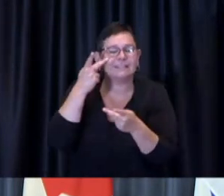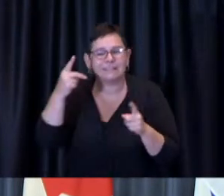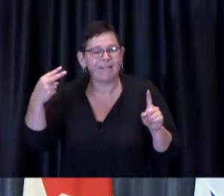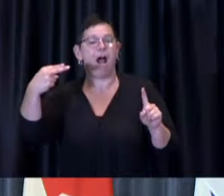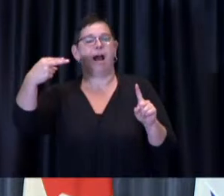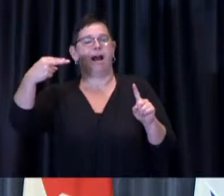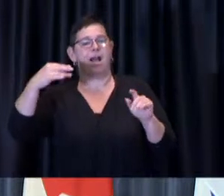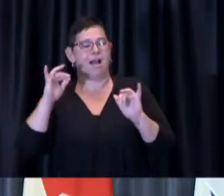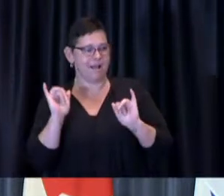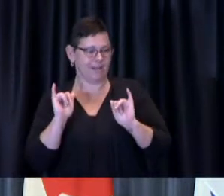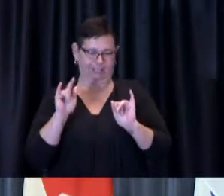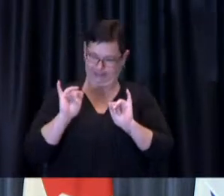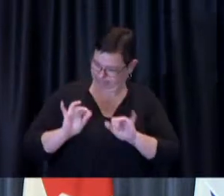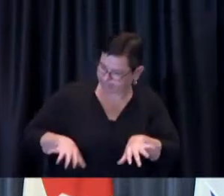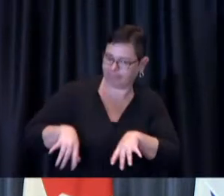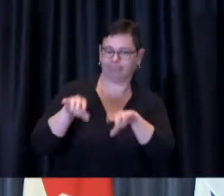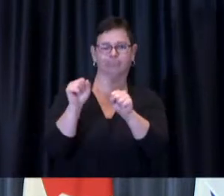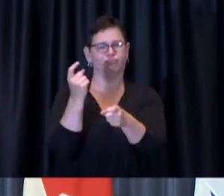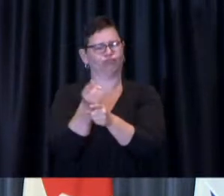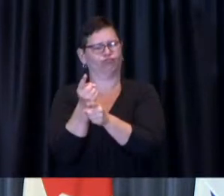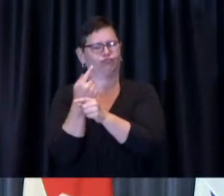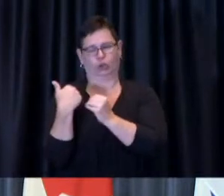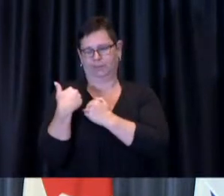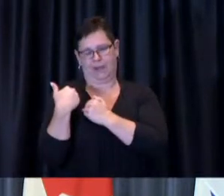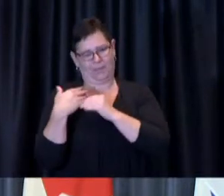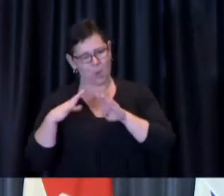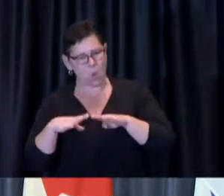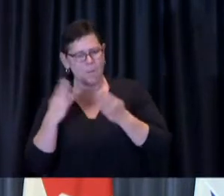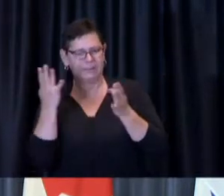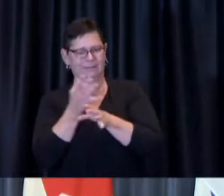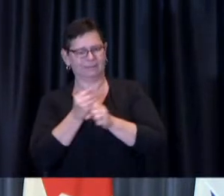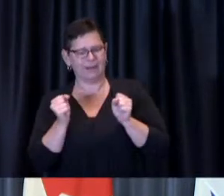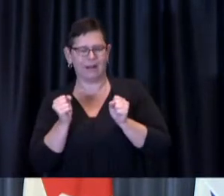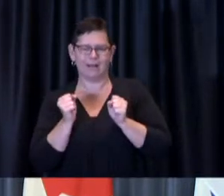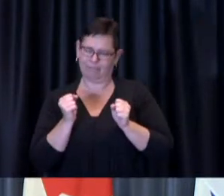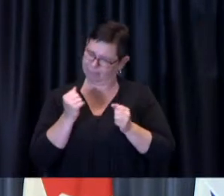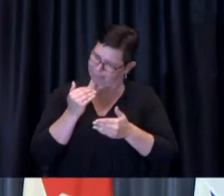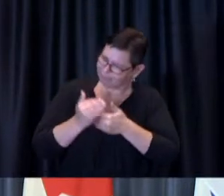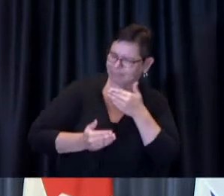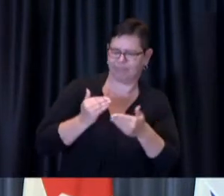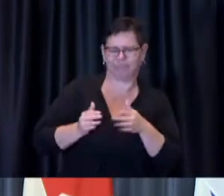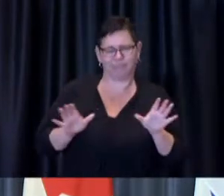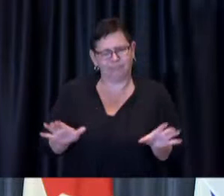active and thriving city. And I'm having a meeting today with major employers in the city to discuss their plans